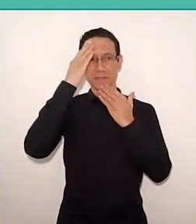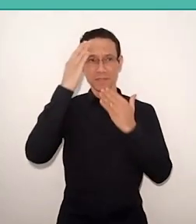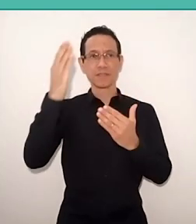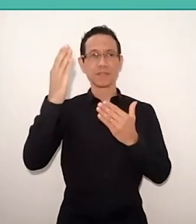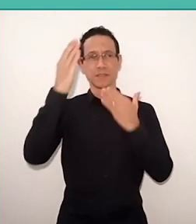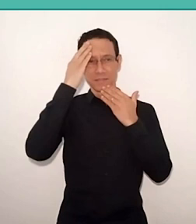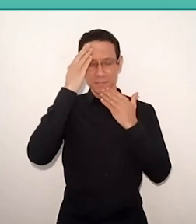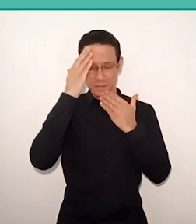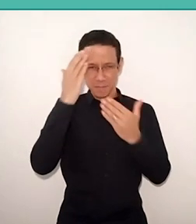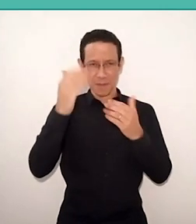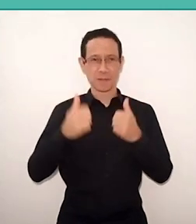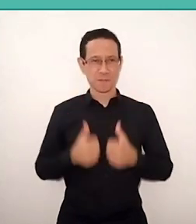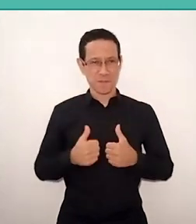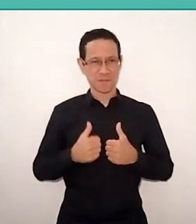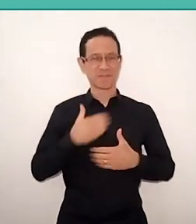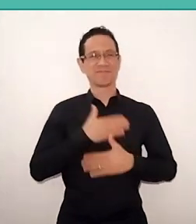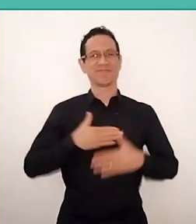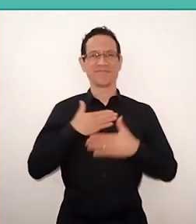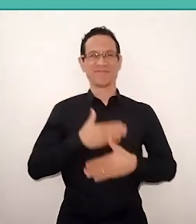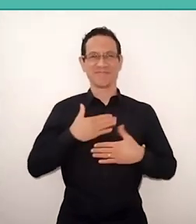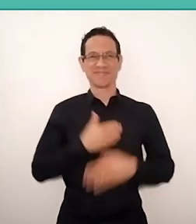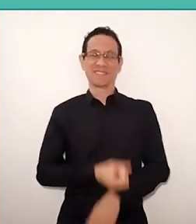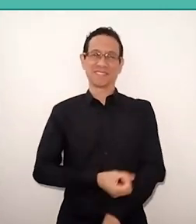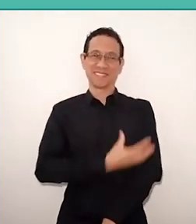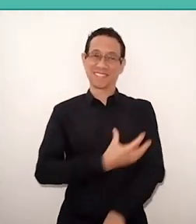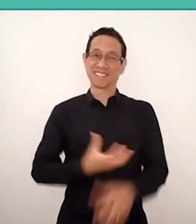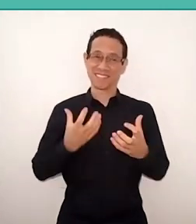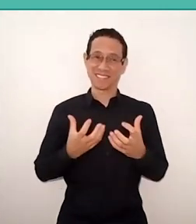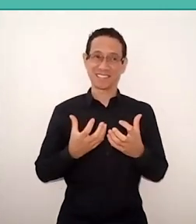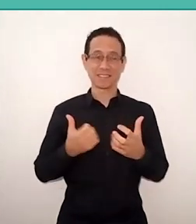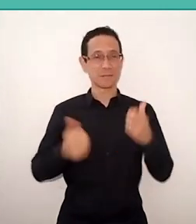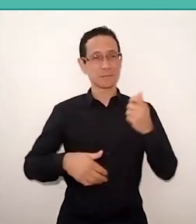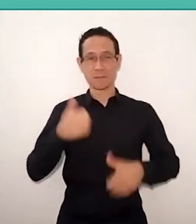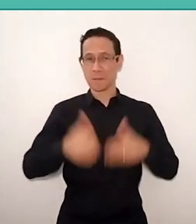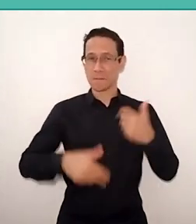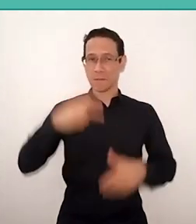I was very moved here, crazy to tell too my personal stories.